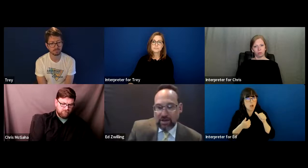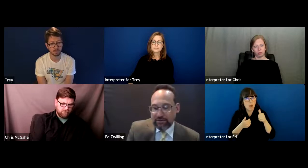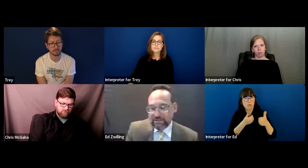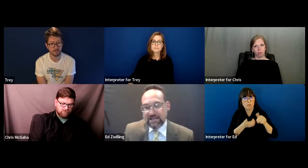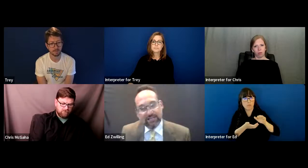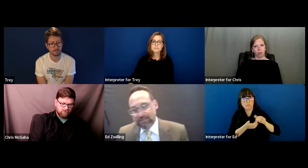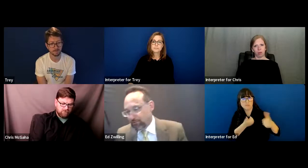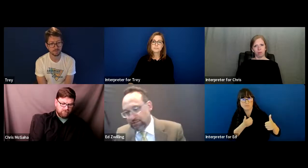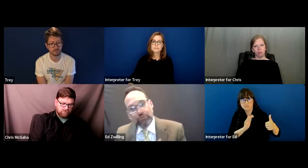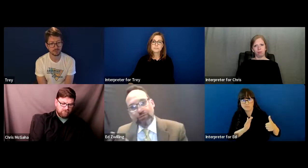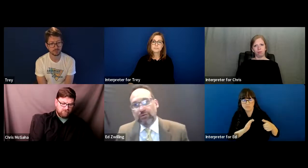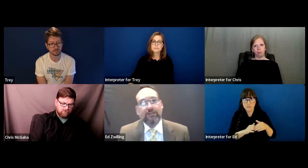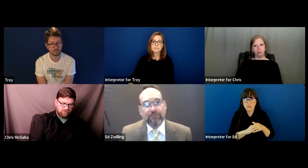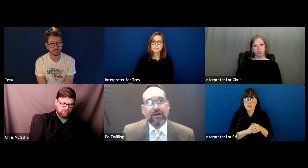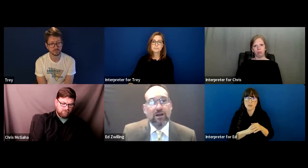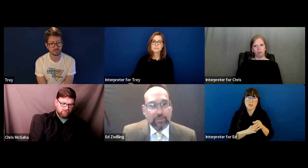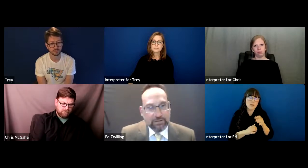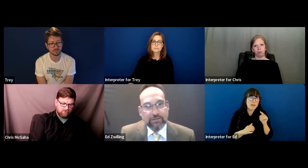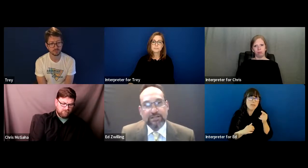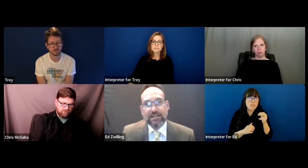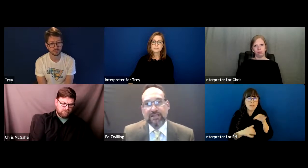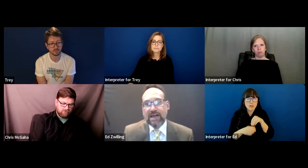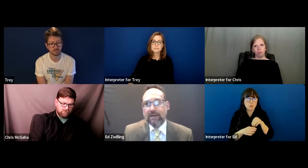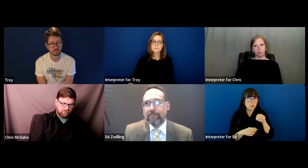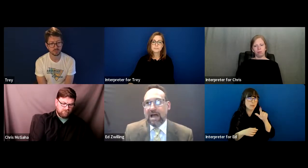And you have these ideas of least restrictive environment and things like that.